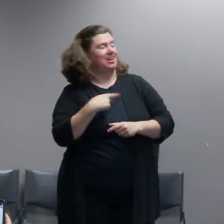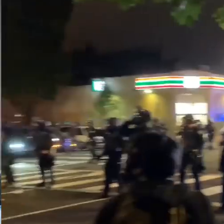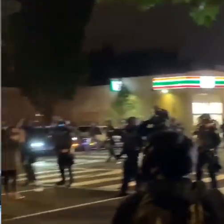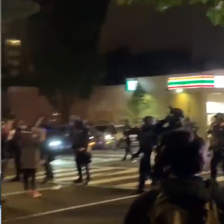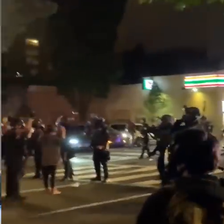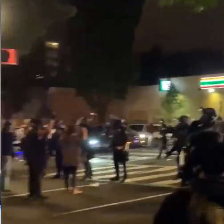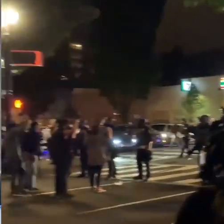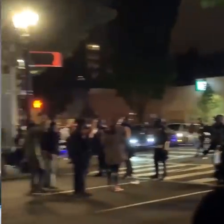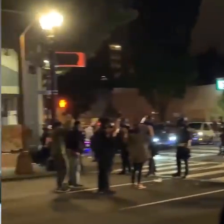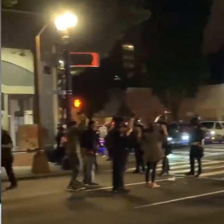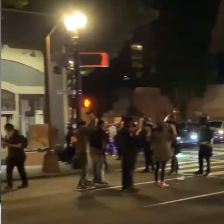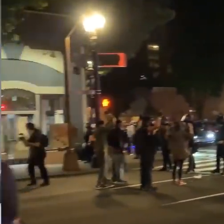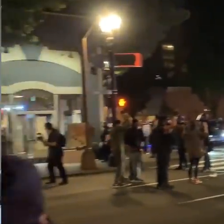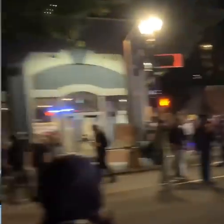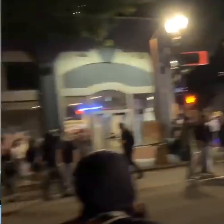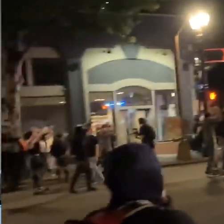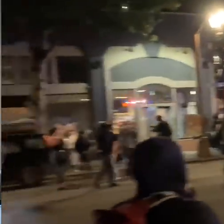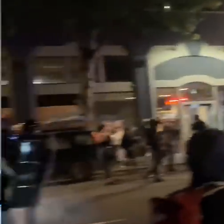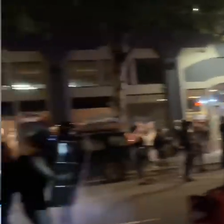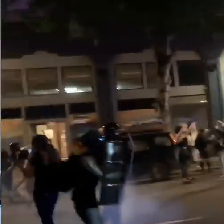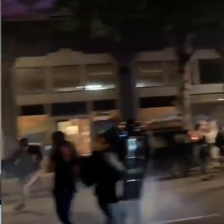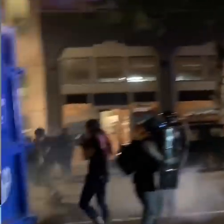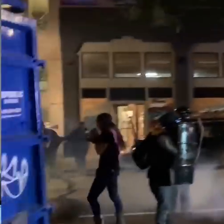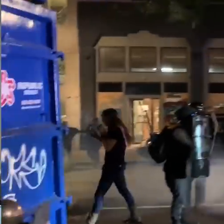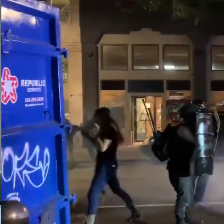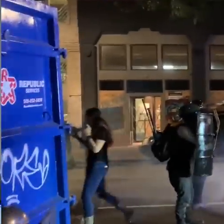You can see the people with the shields there.